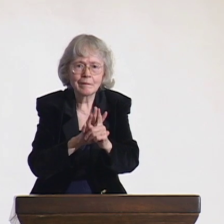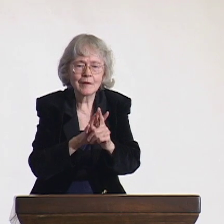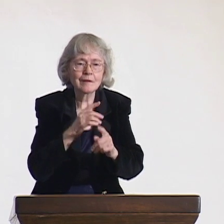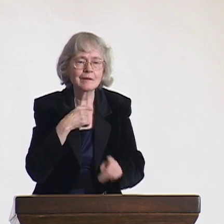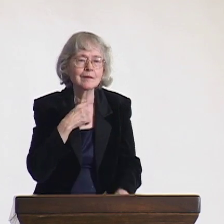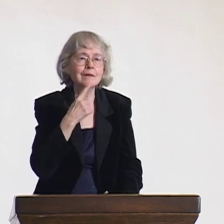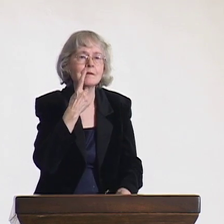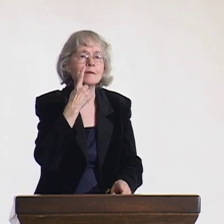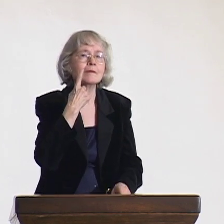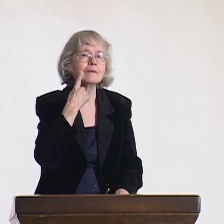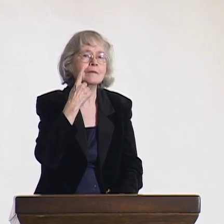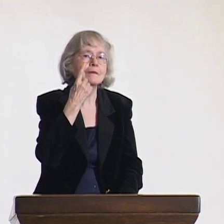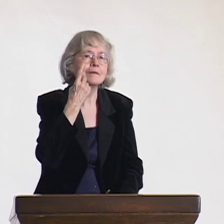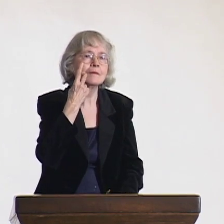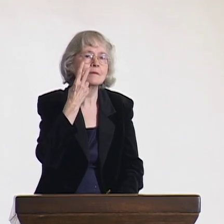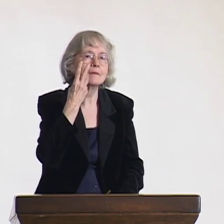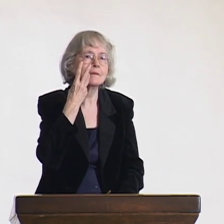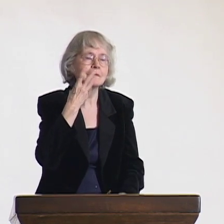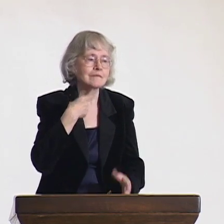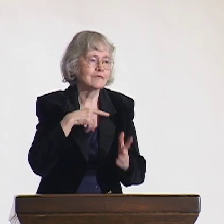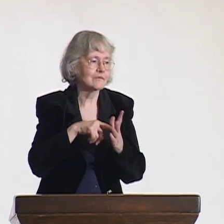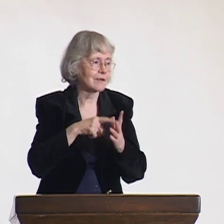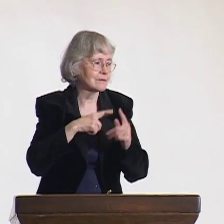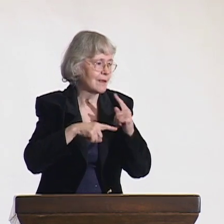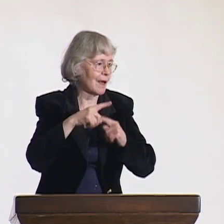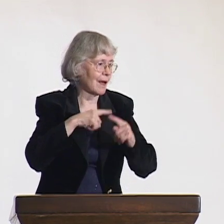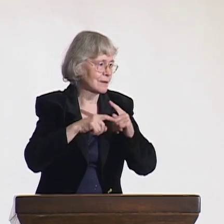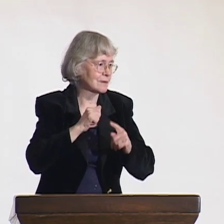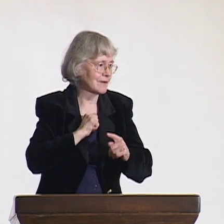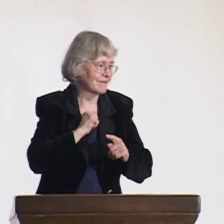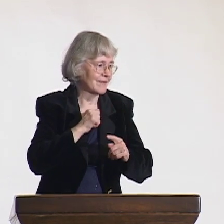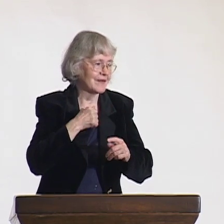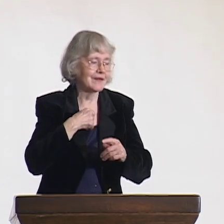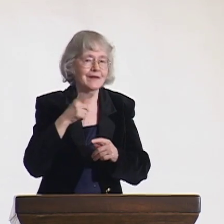In the next few days, I started to learn sign language.